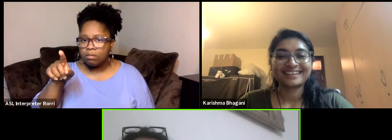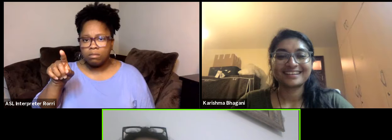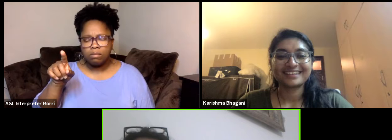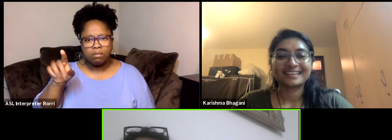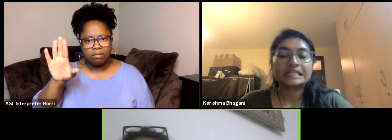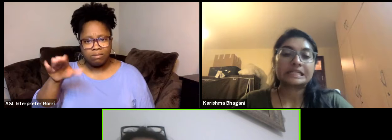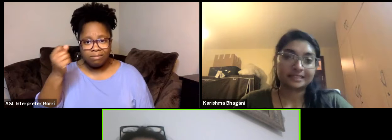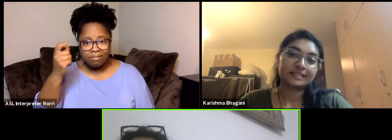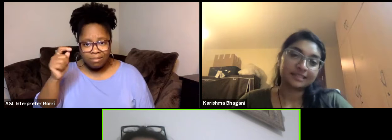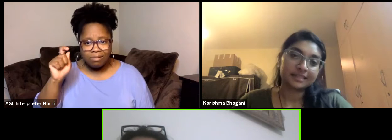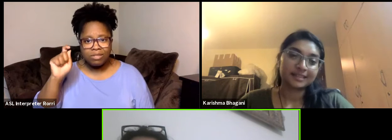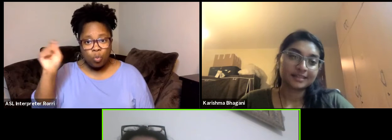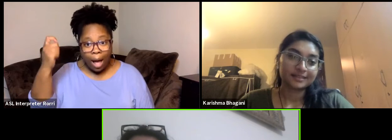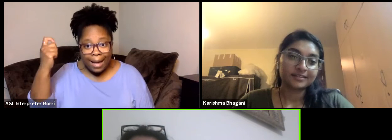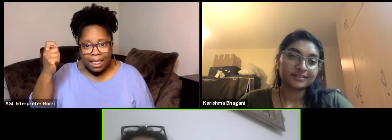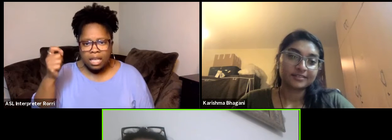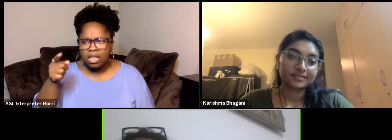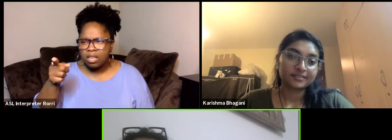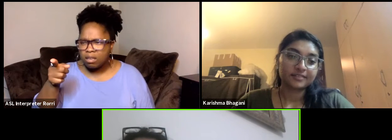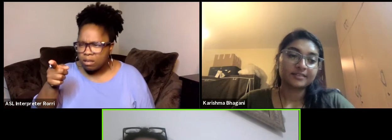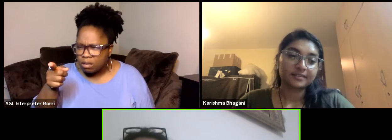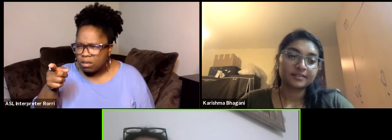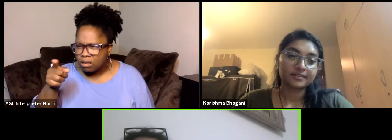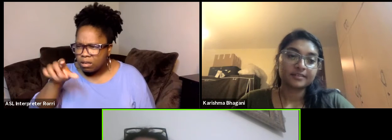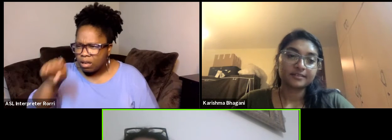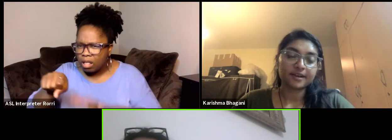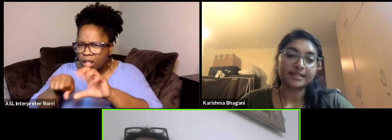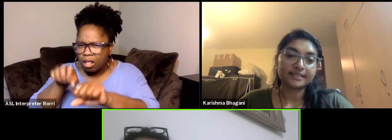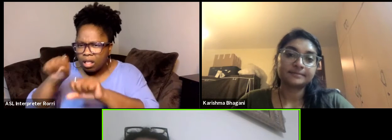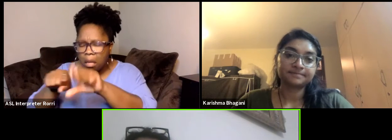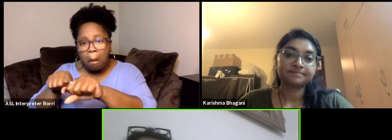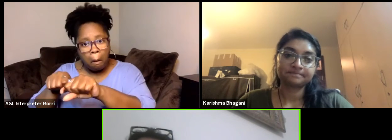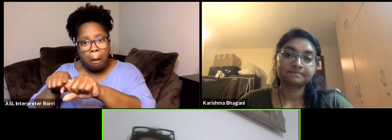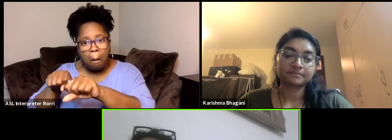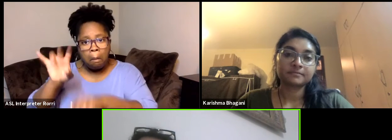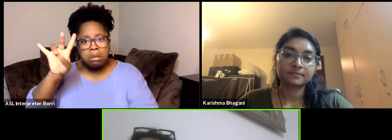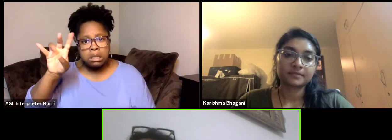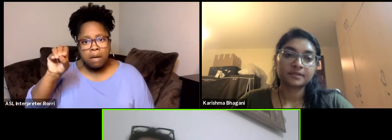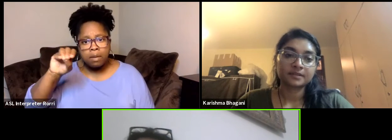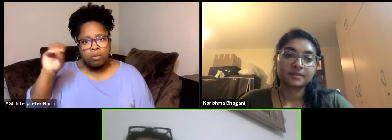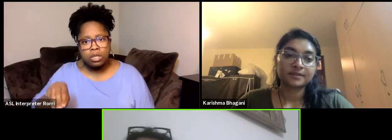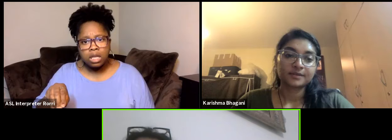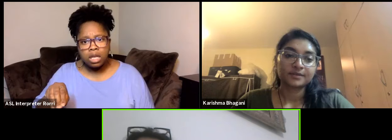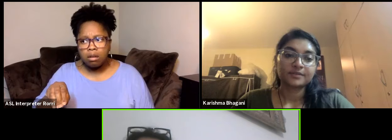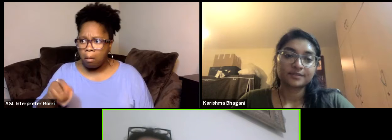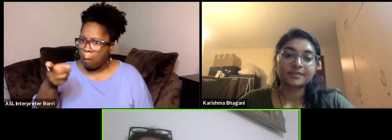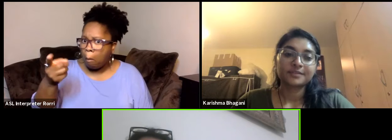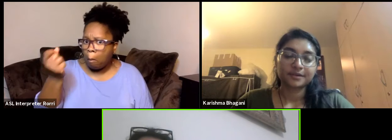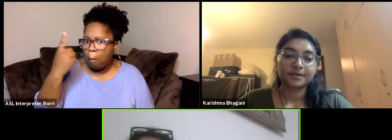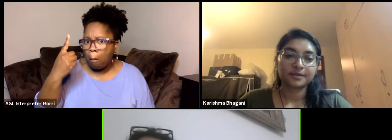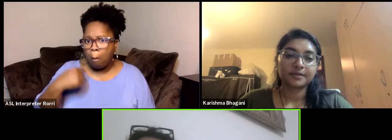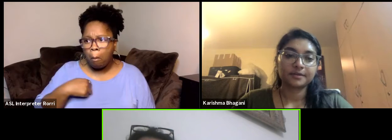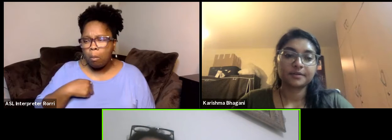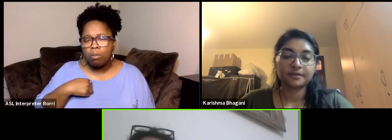because it's lots of Arabic words. So I think again so if there are like now a more cultural